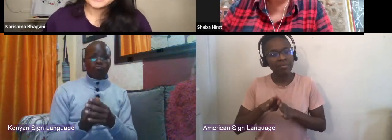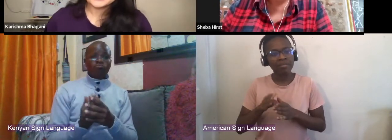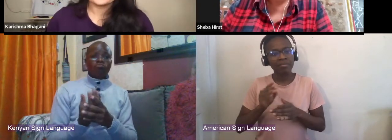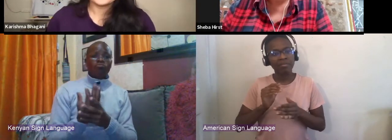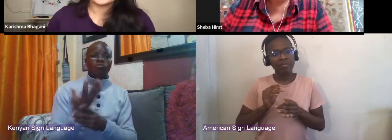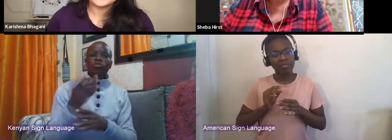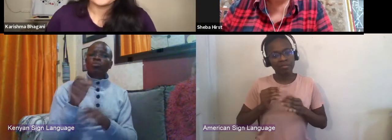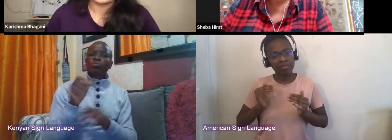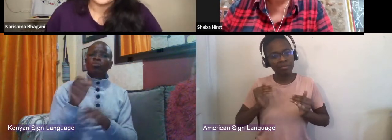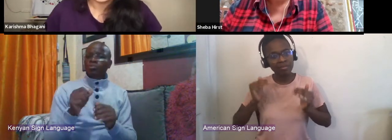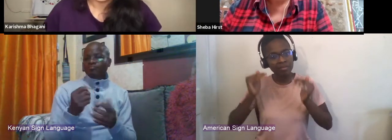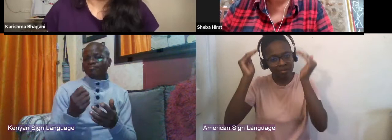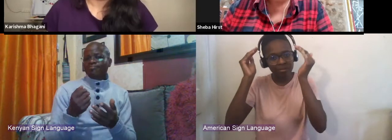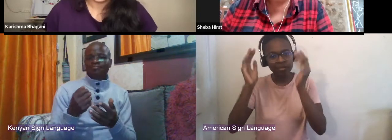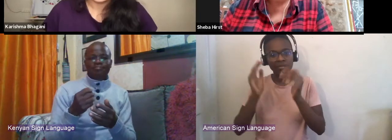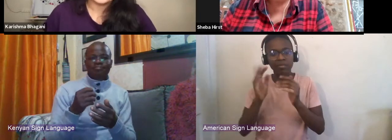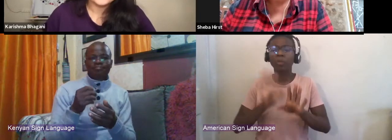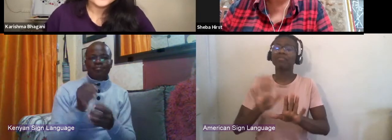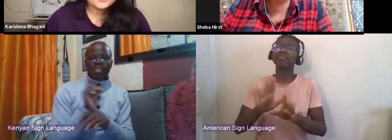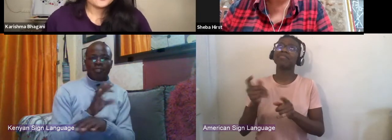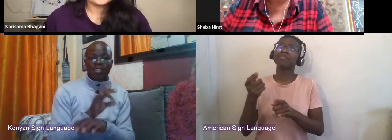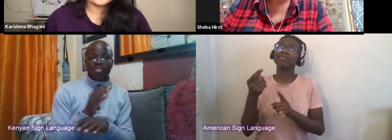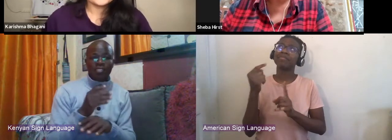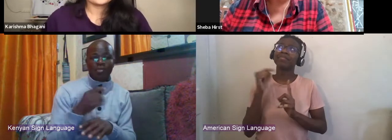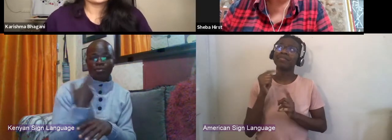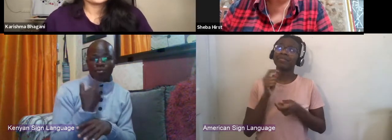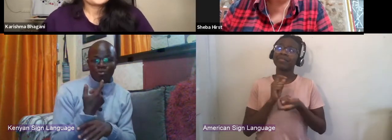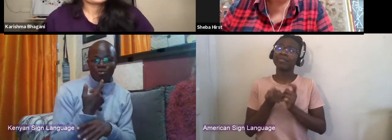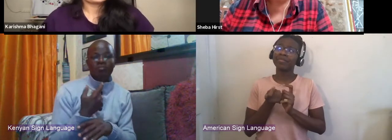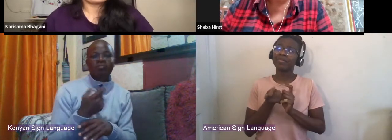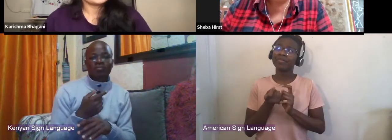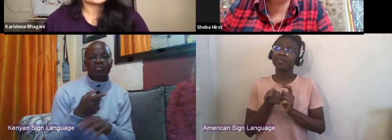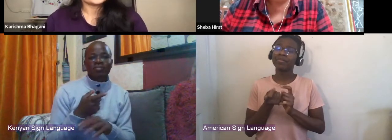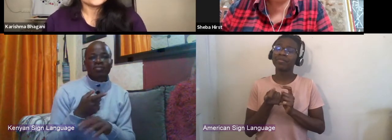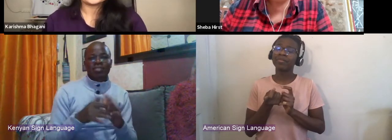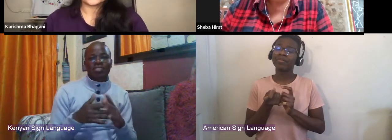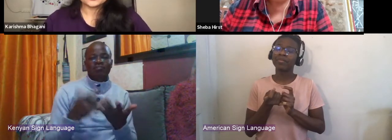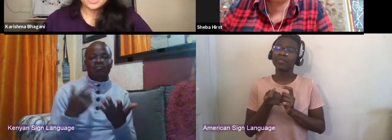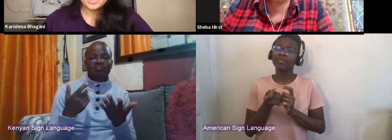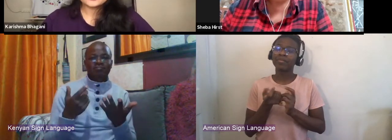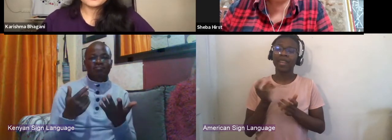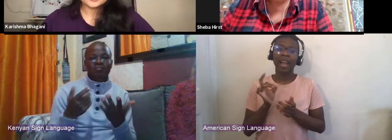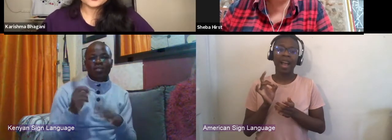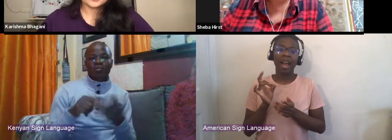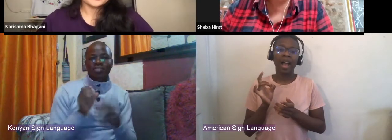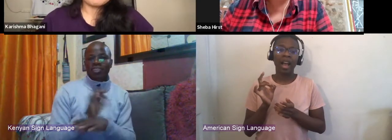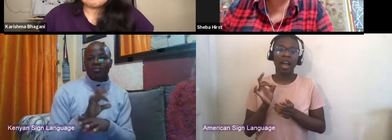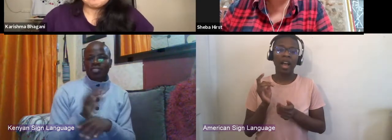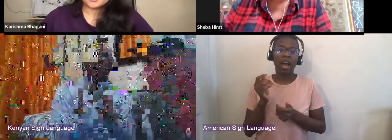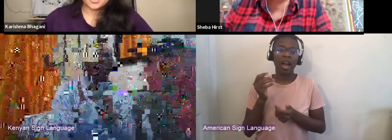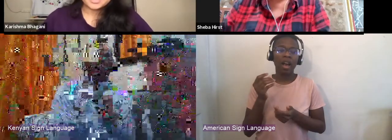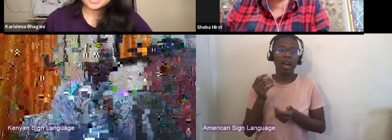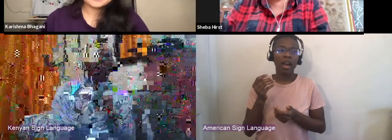instead of asking, what advice do you have to give? What sort of advice did you wish you had when you were 20?